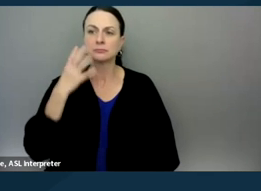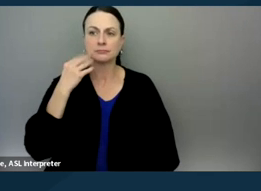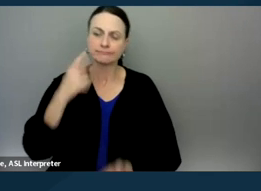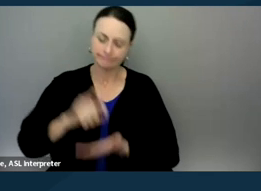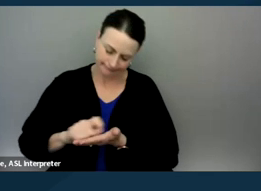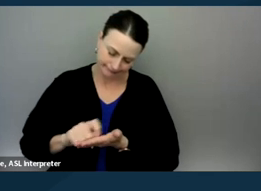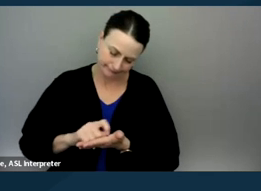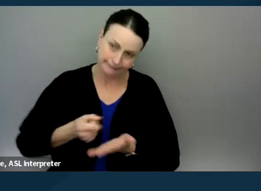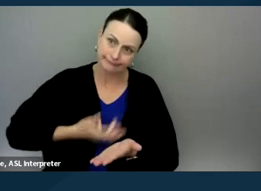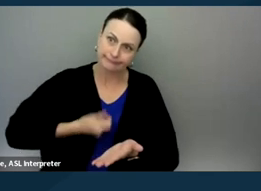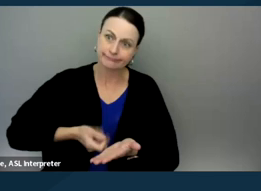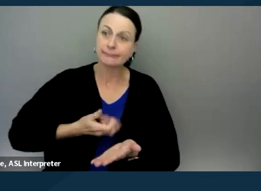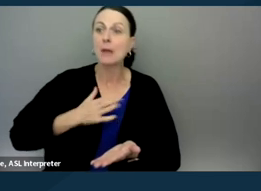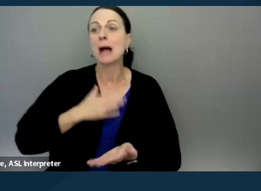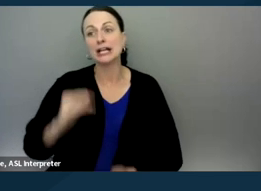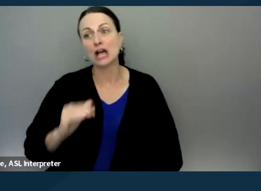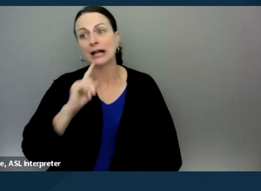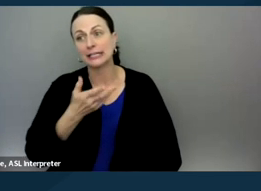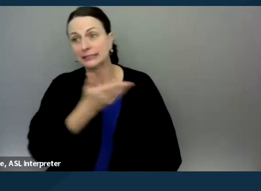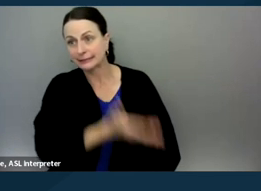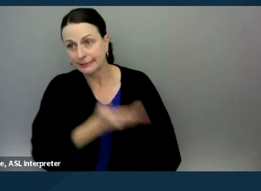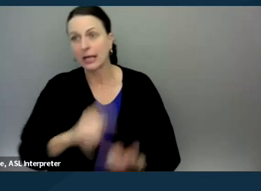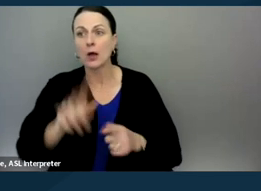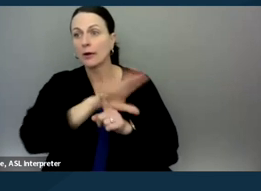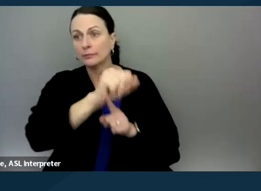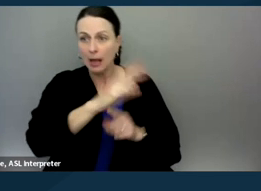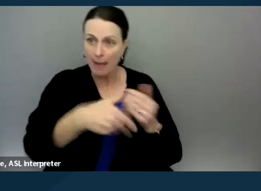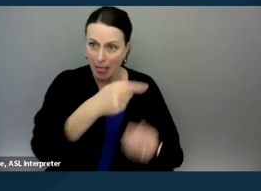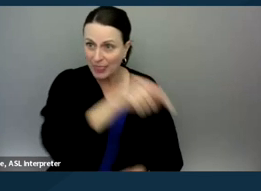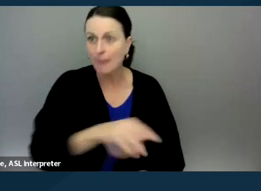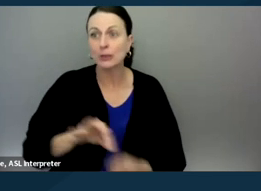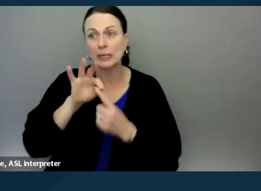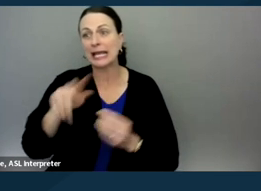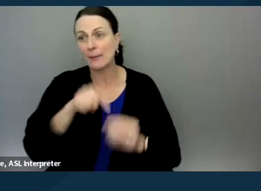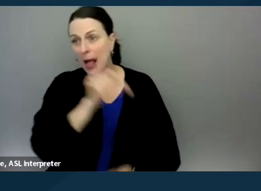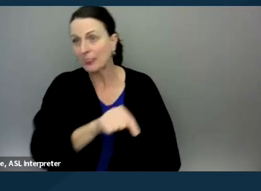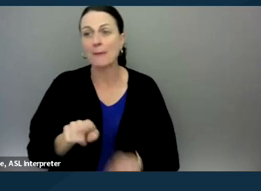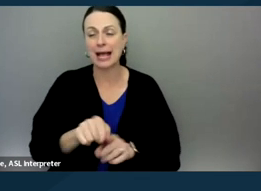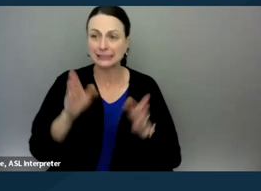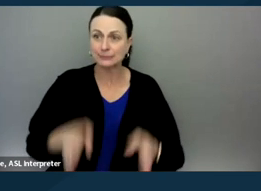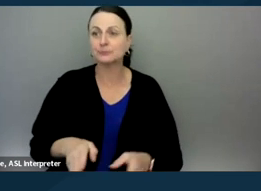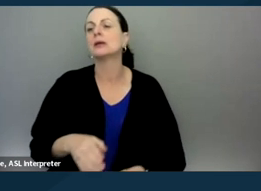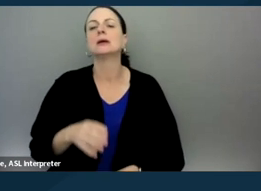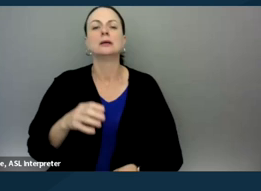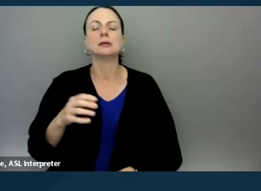"Here's who my child is, here's what's incredible about them, here's what's unique about them as an individual. Here's what, when I ask them